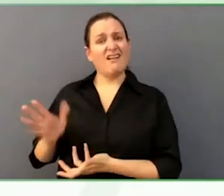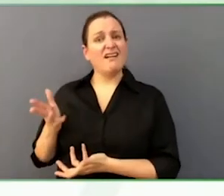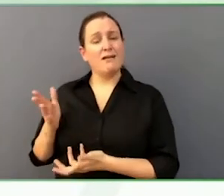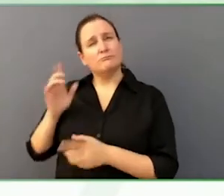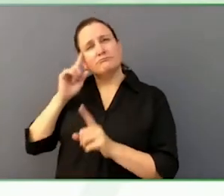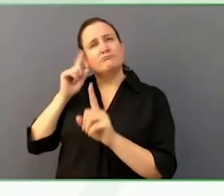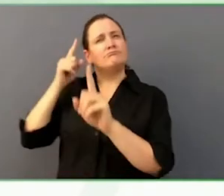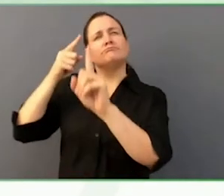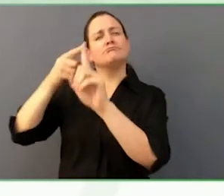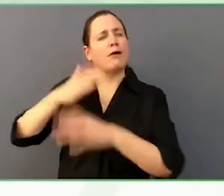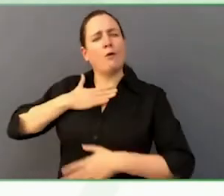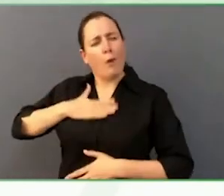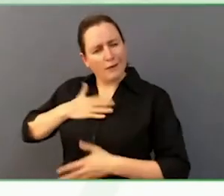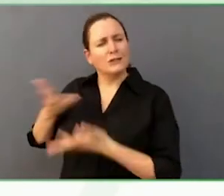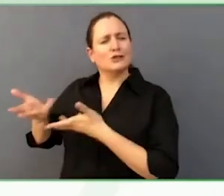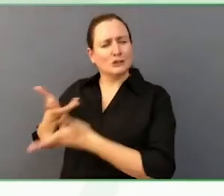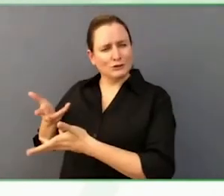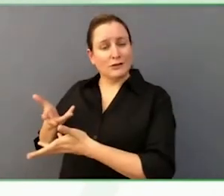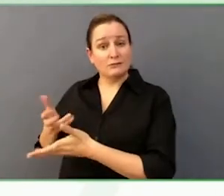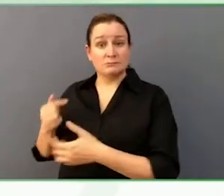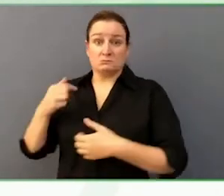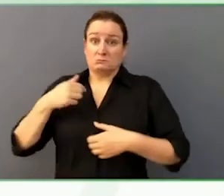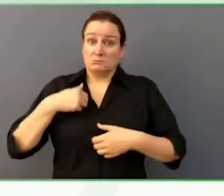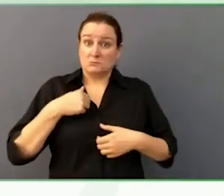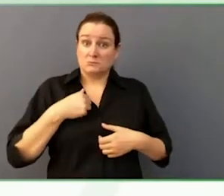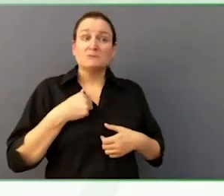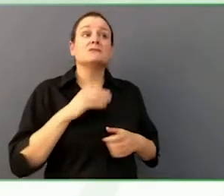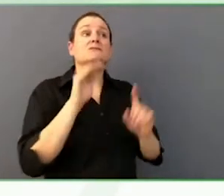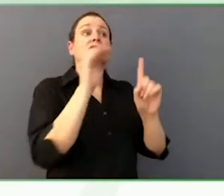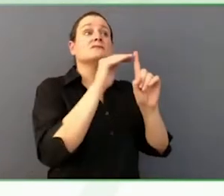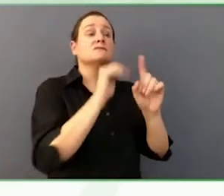They hold us accountable, that we make efforts to achieve that, but